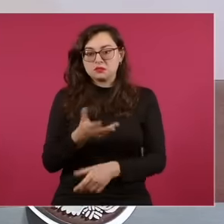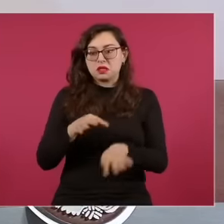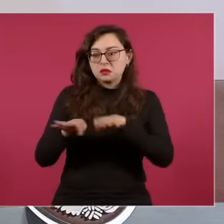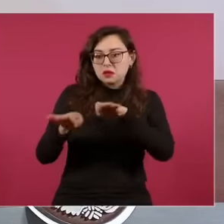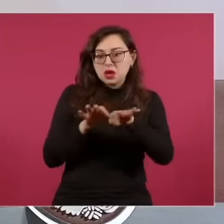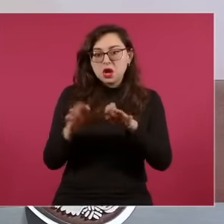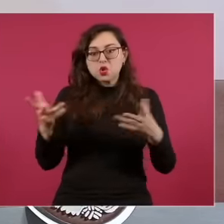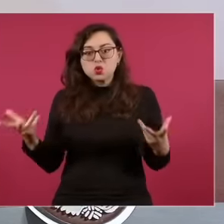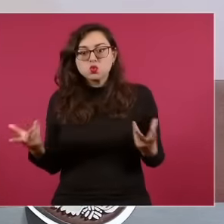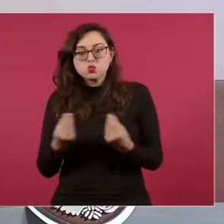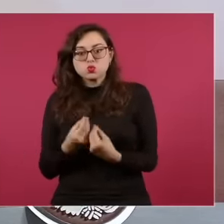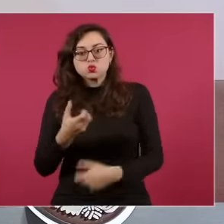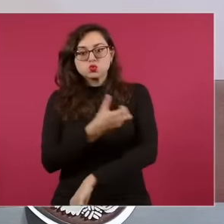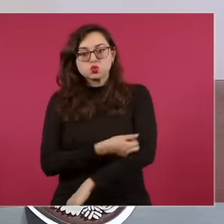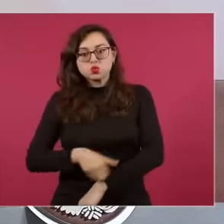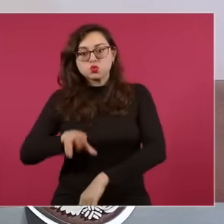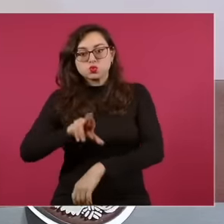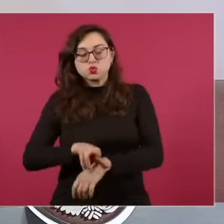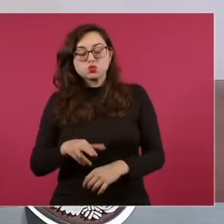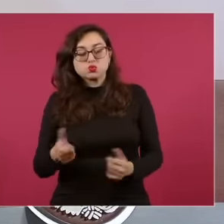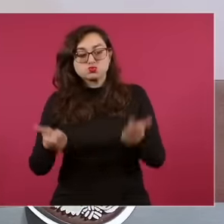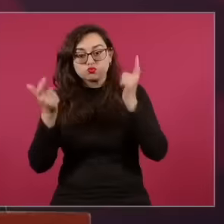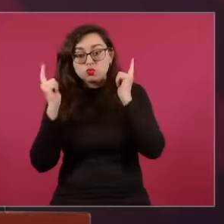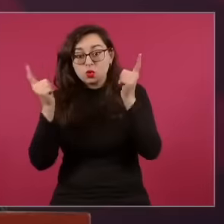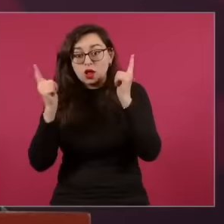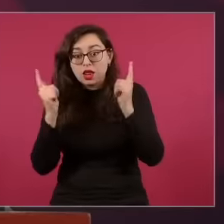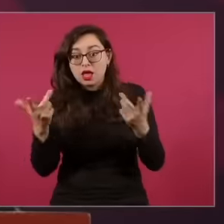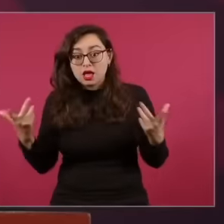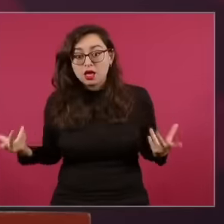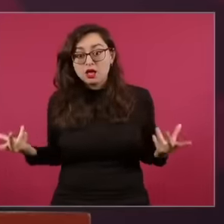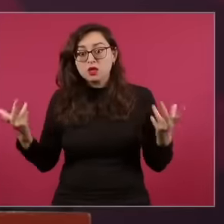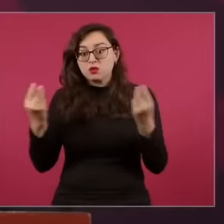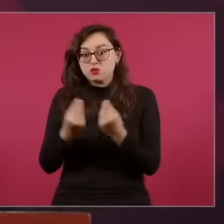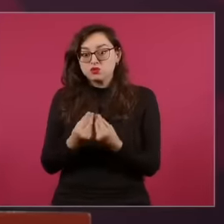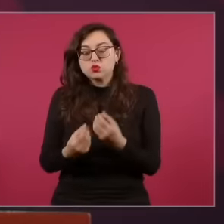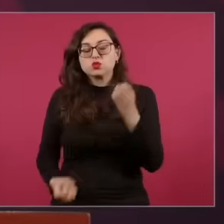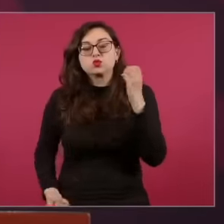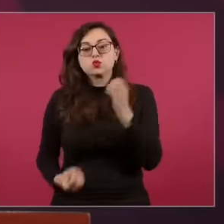a network will emerge from this. that the efforts of alternative communication and the democratization